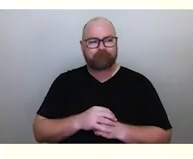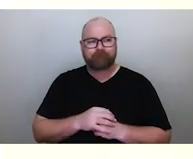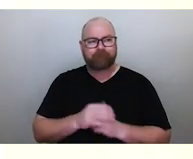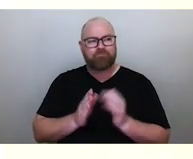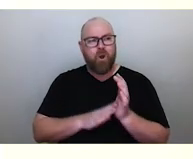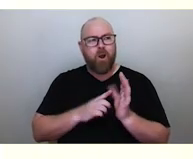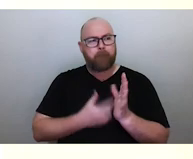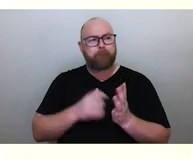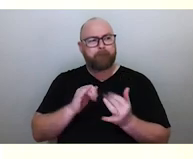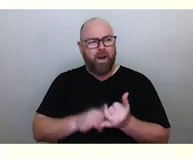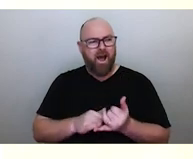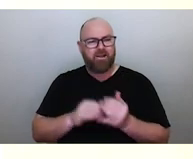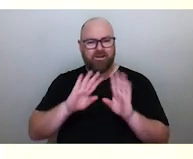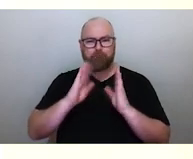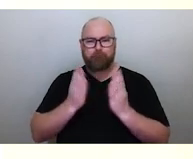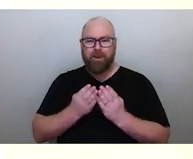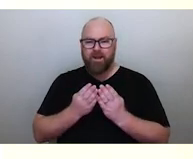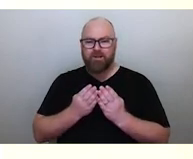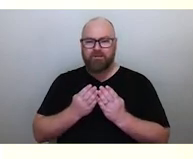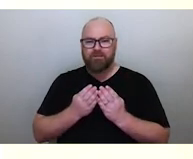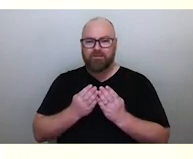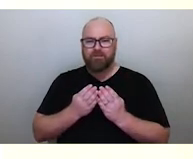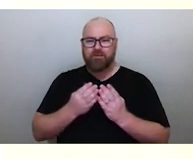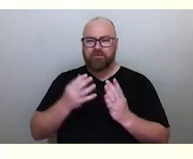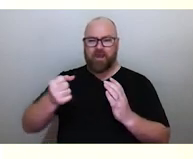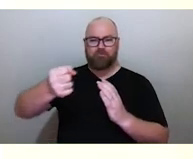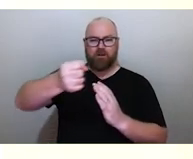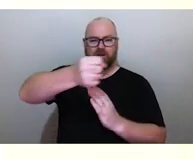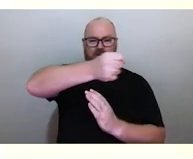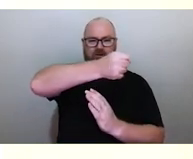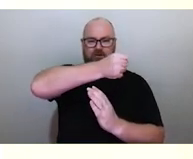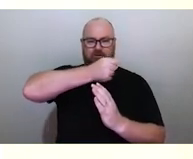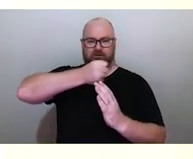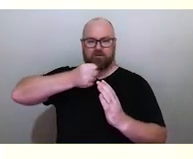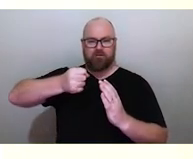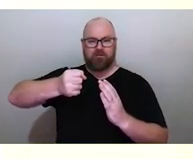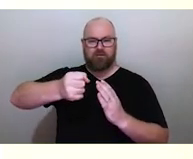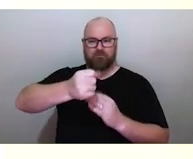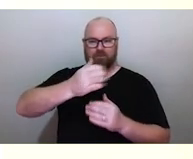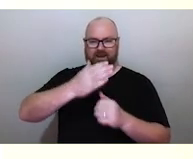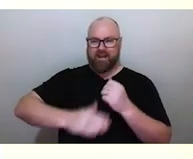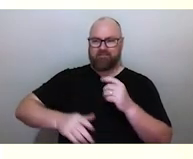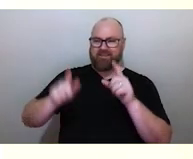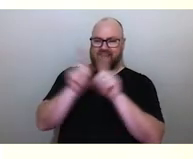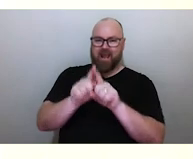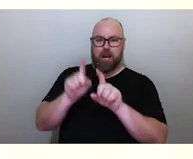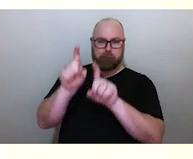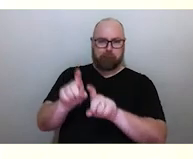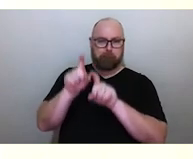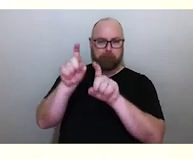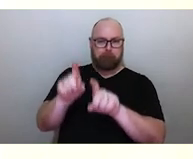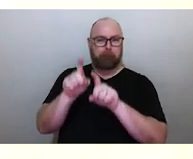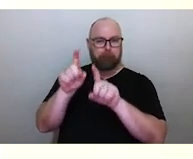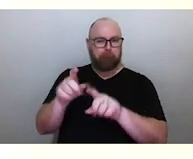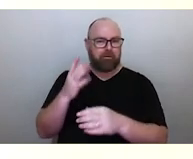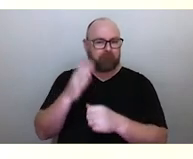Mars is a planet. It wanders around the sky throughout the year, it's never going to be in the same position every year at every time.